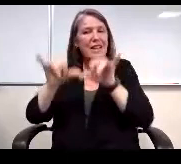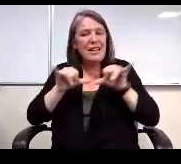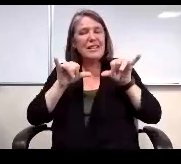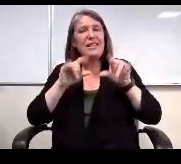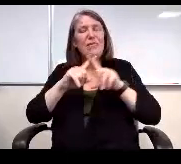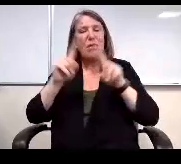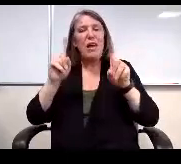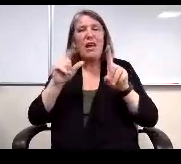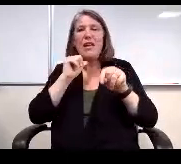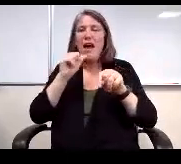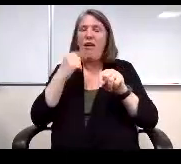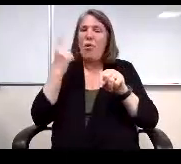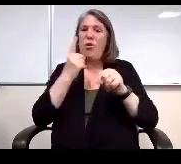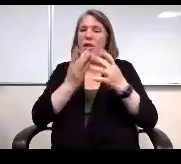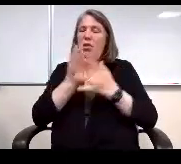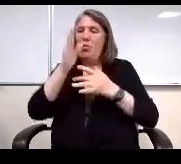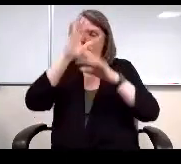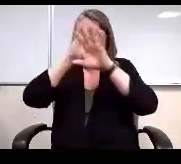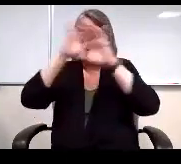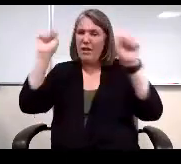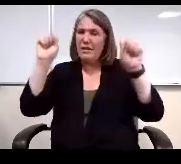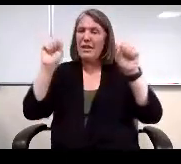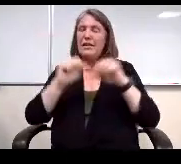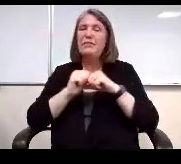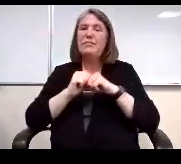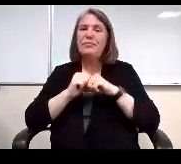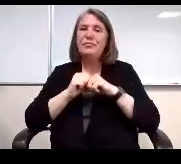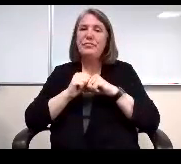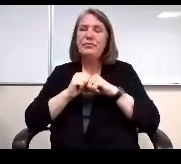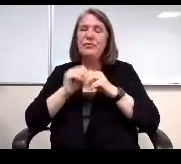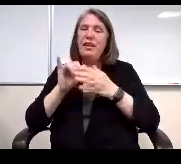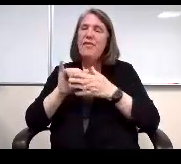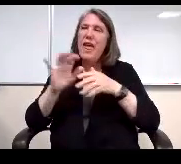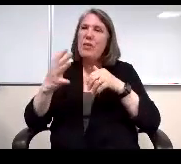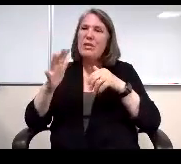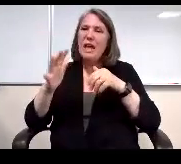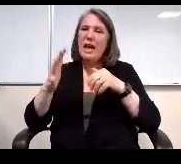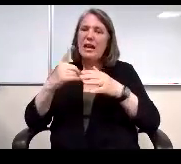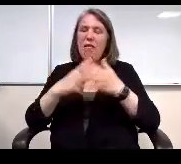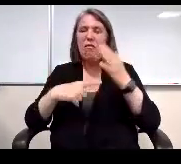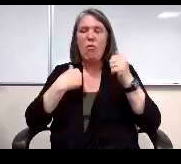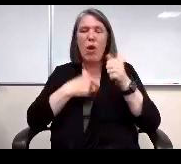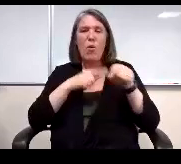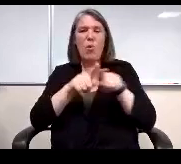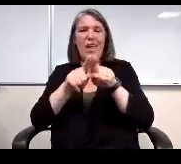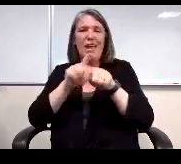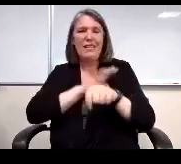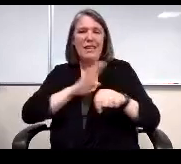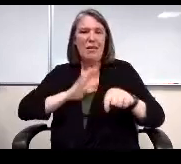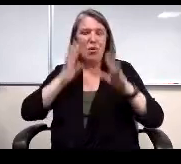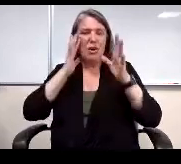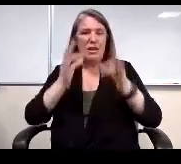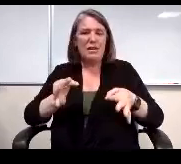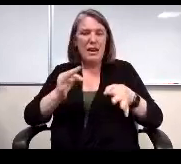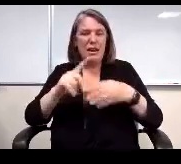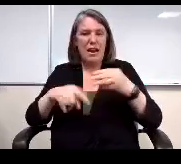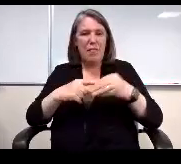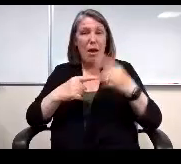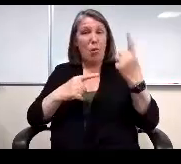but I not just through the president that it was kind of what we as a board decided about one person's absence.